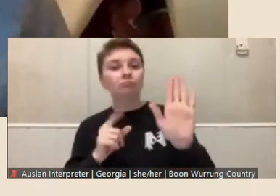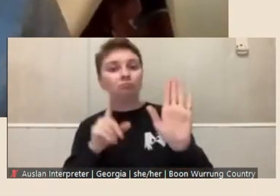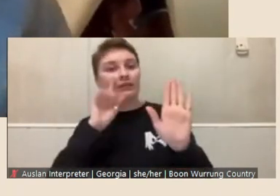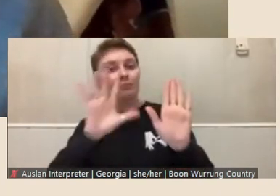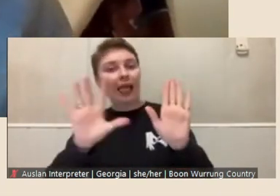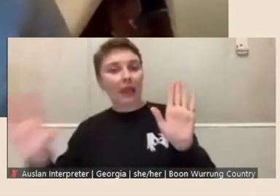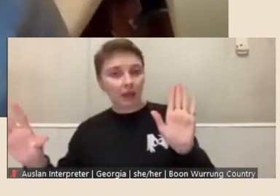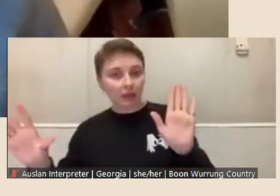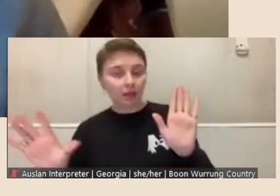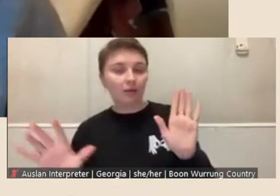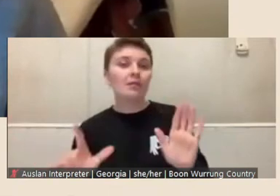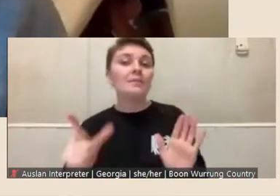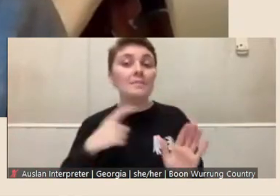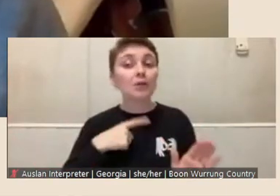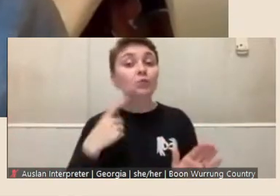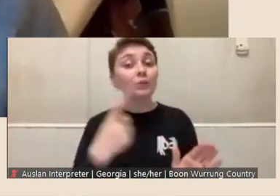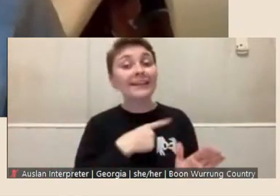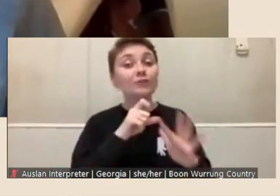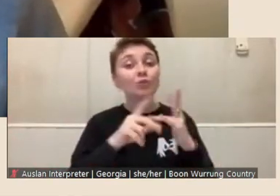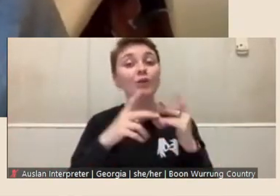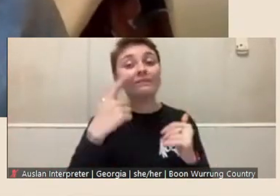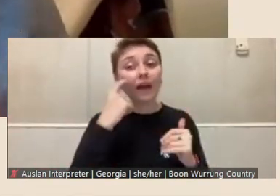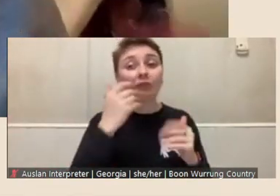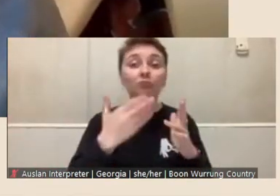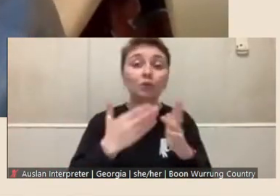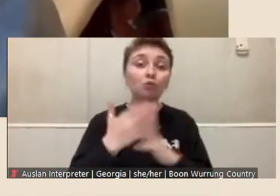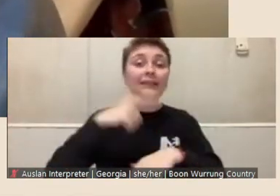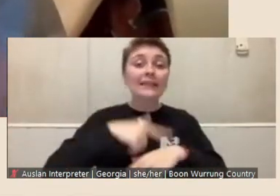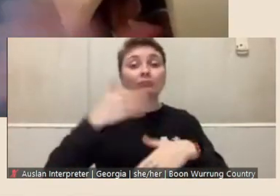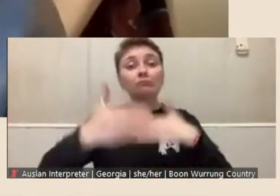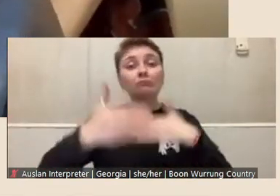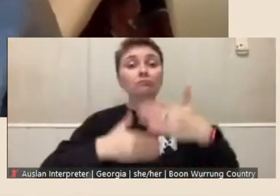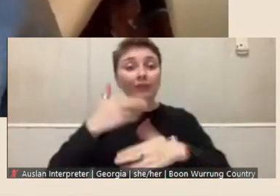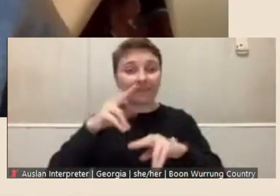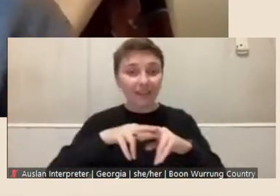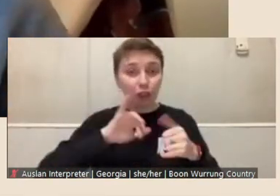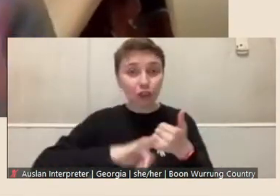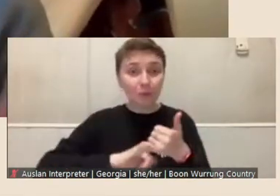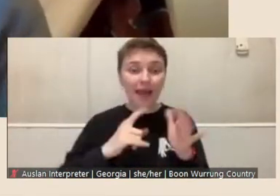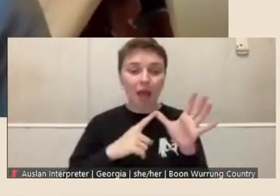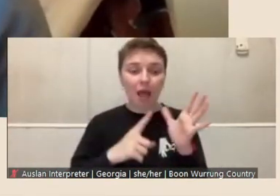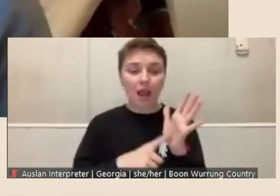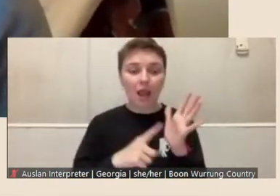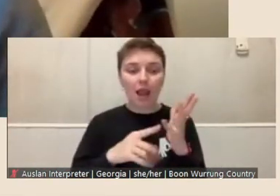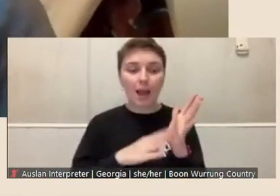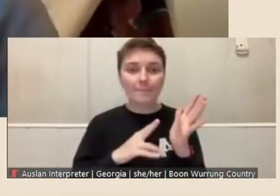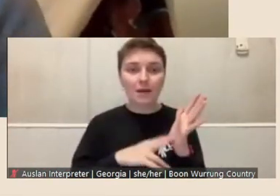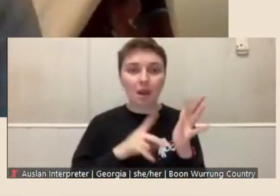do find that over the years fellowship alumni are people who are showcased in our exhibitions,